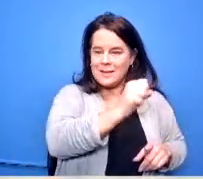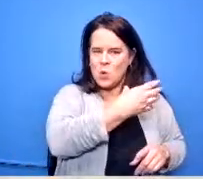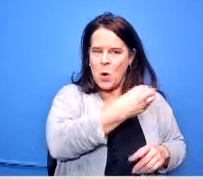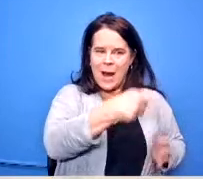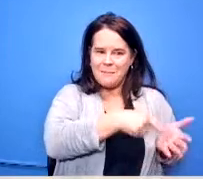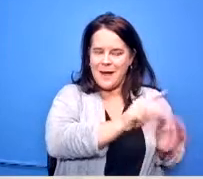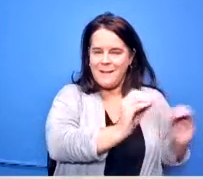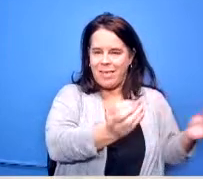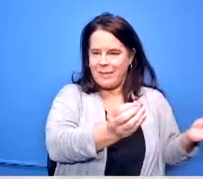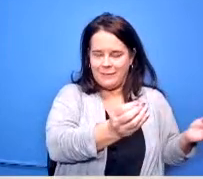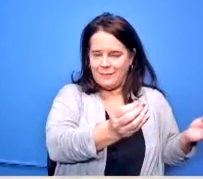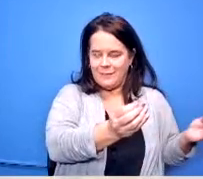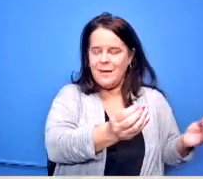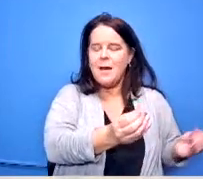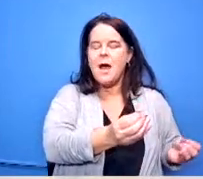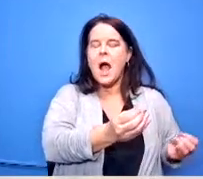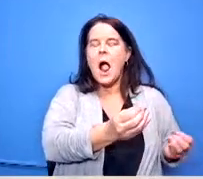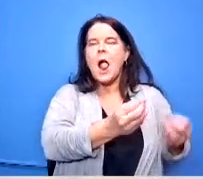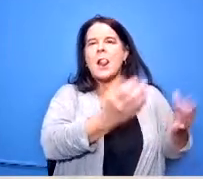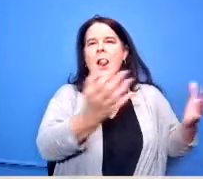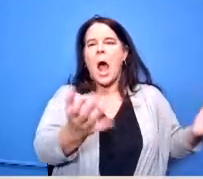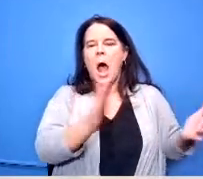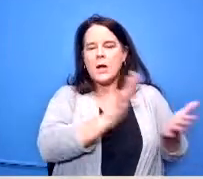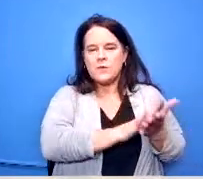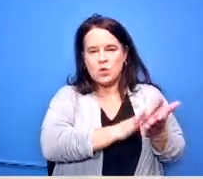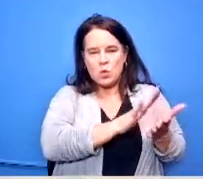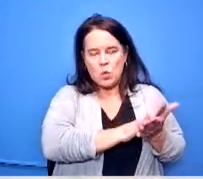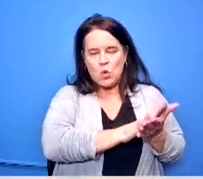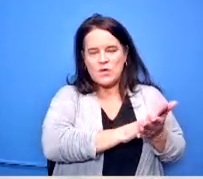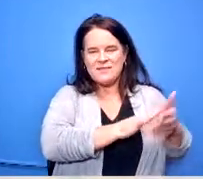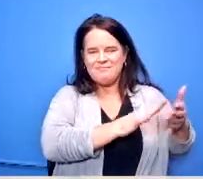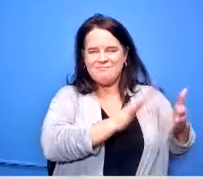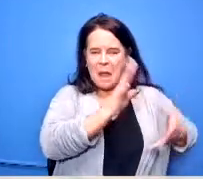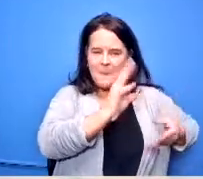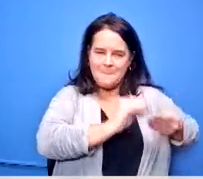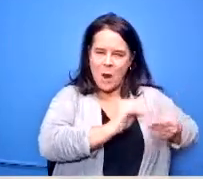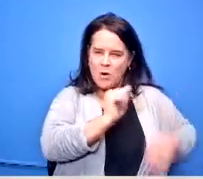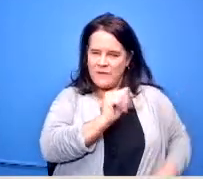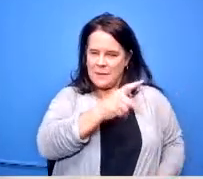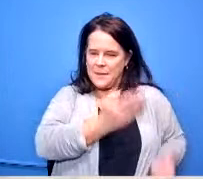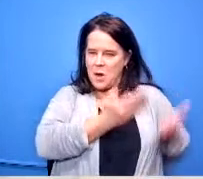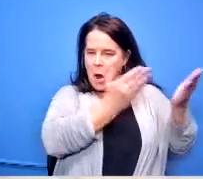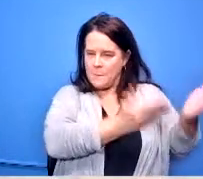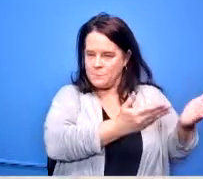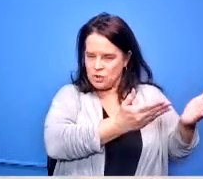i think a lot of schools have lost a lot of their ap opportunities because students are taking the